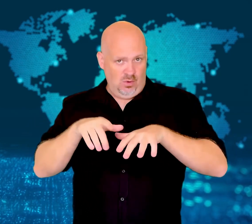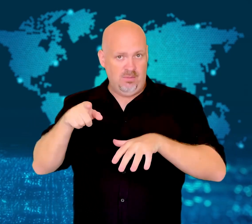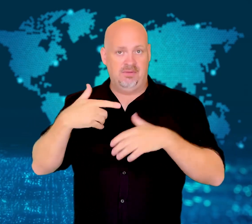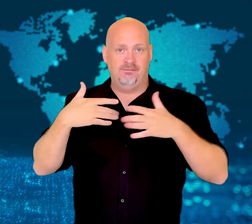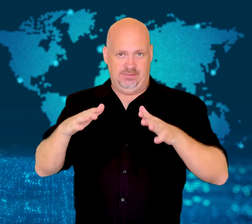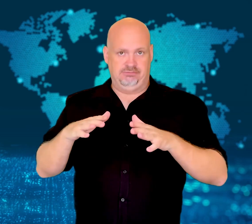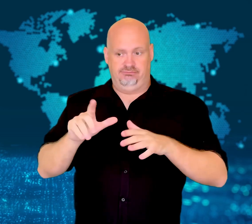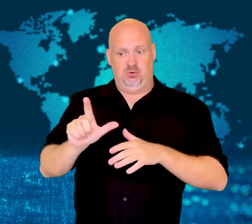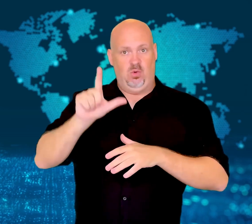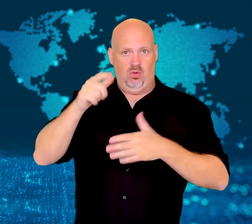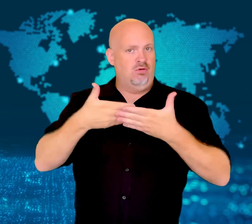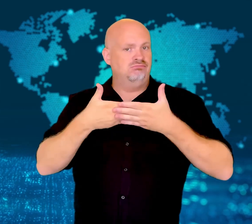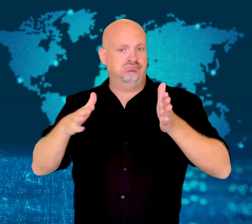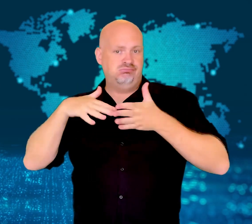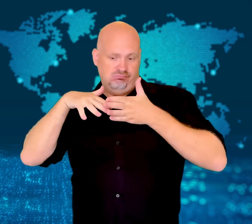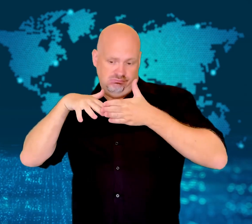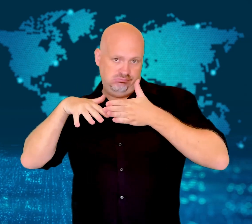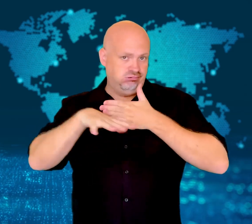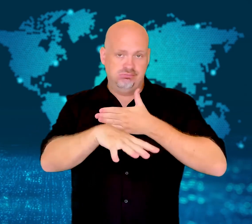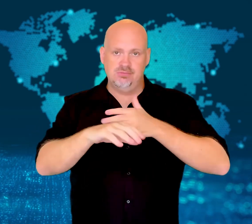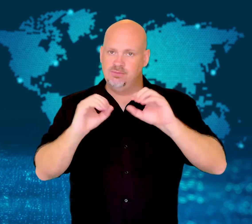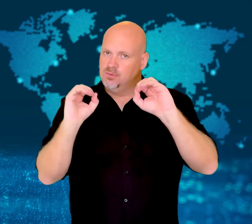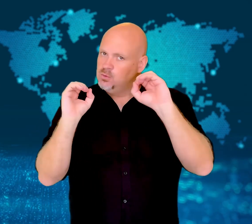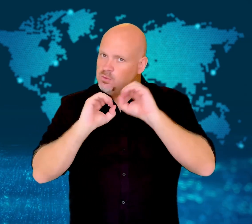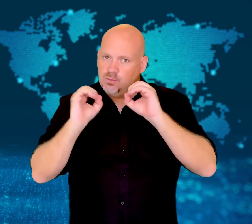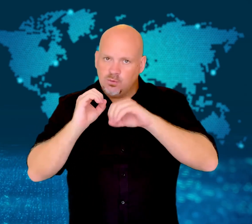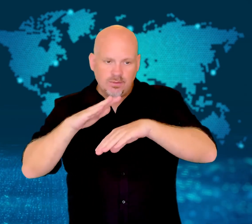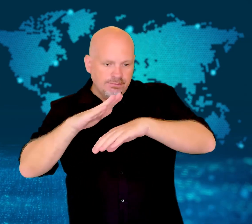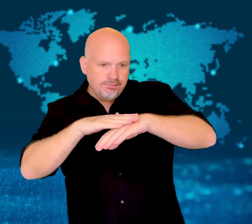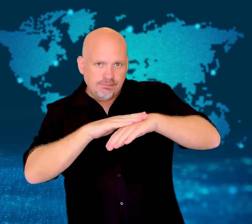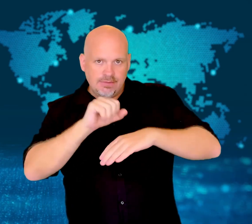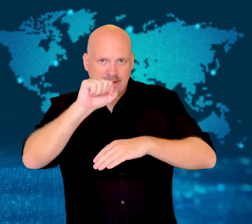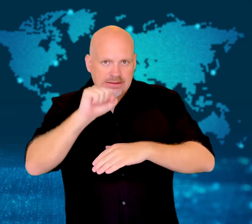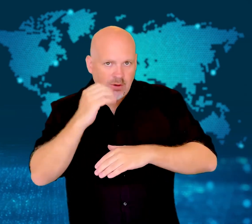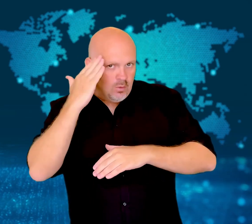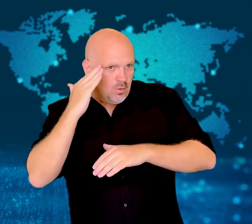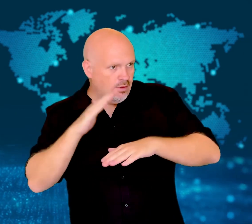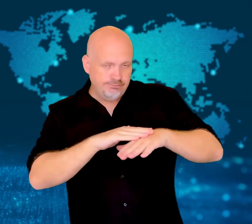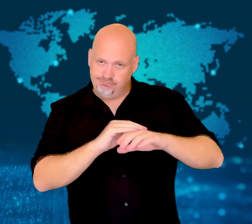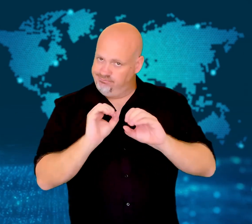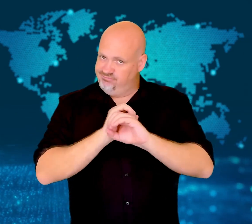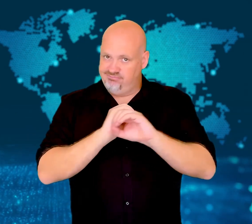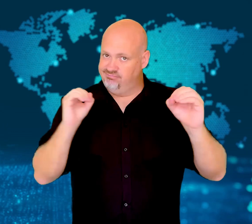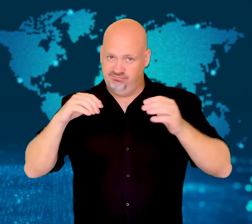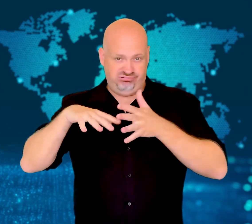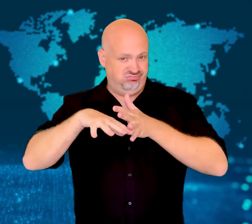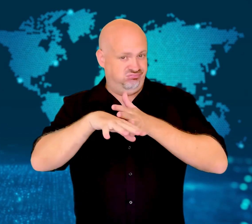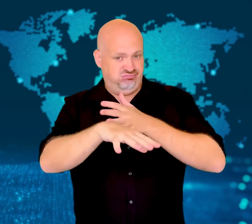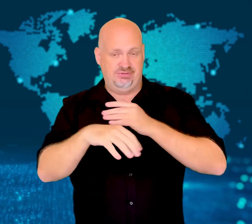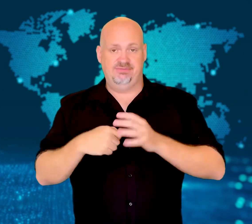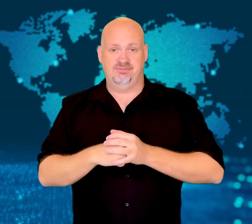In October of the same year, North Korea released water from the Dam without warning.